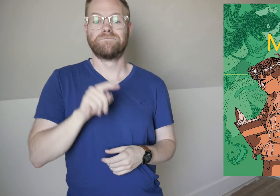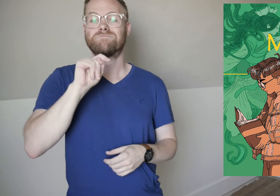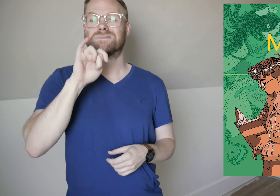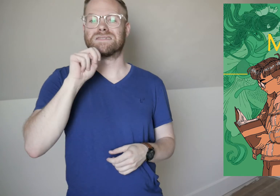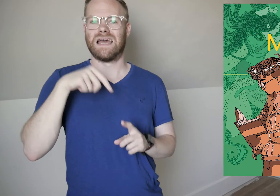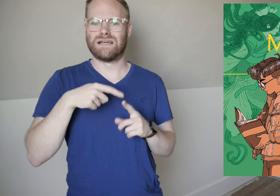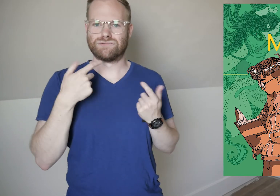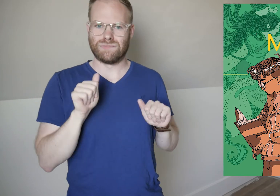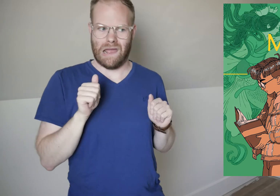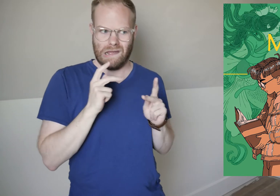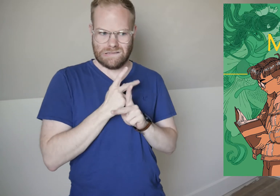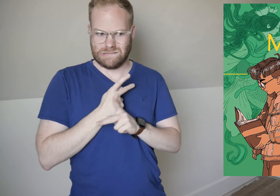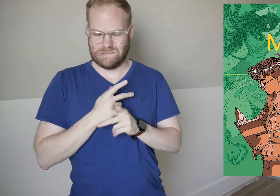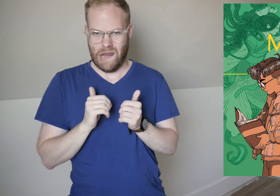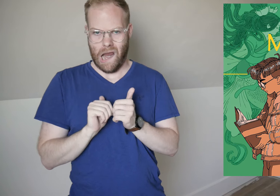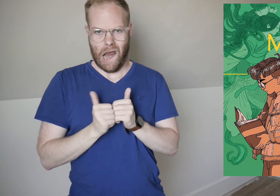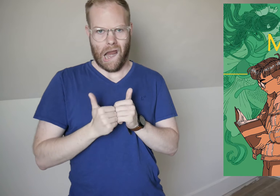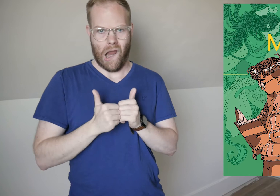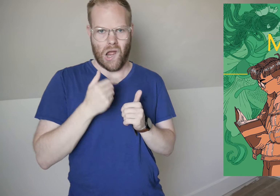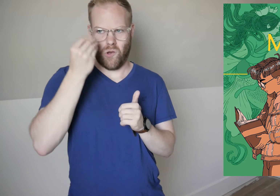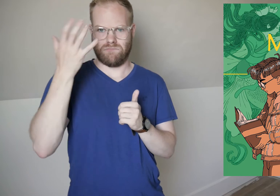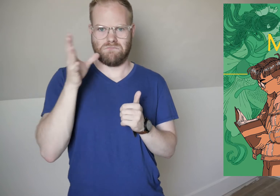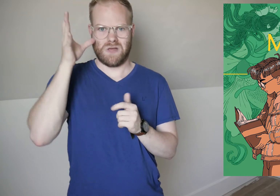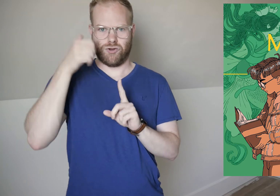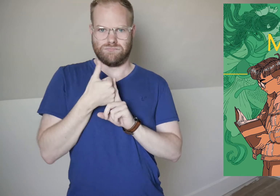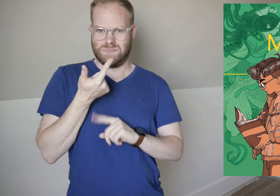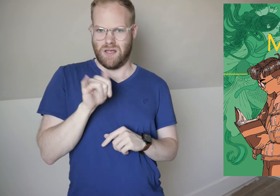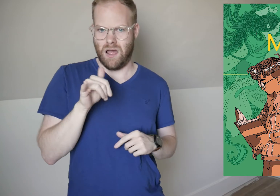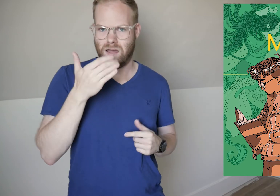Tiến is trying to figure out how to tell his parents he’s gay,